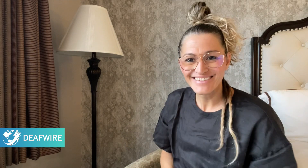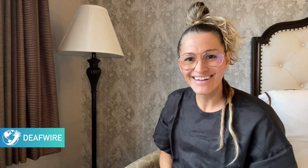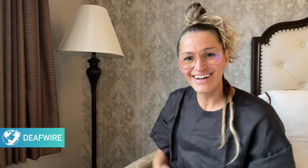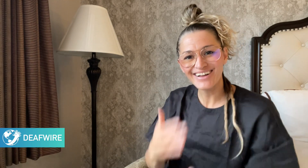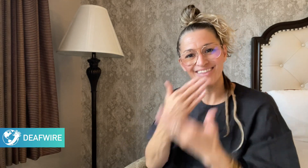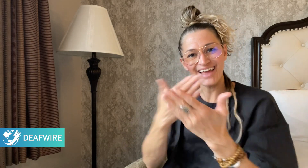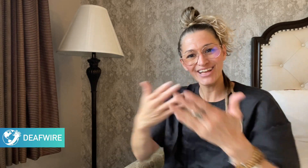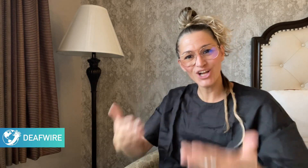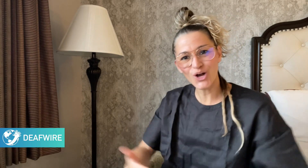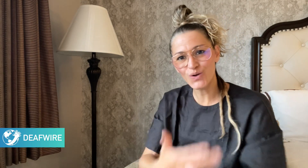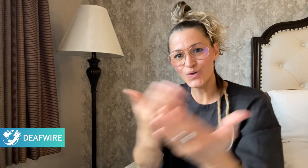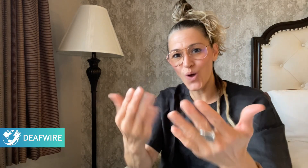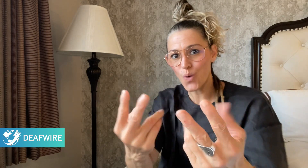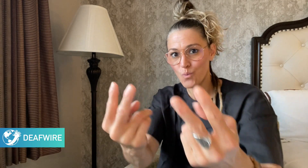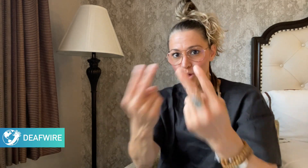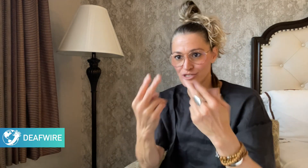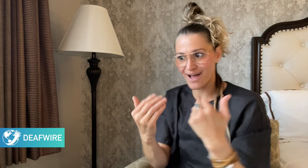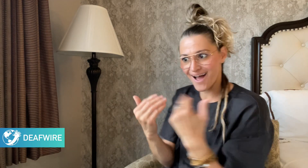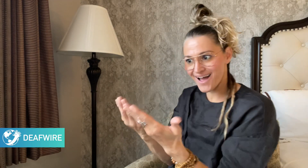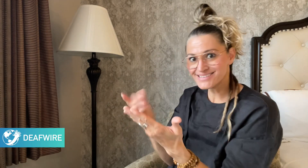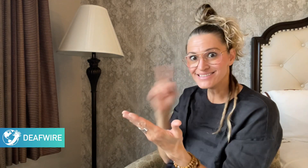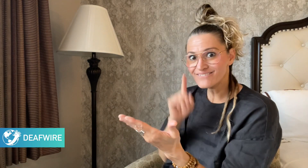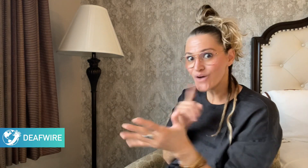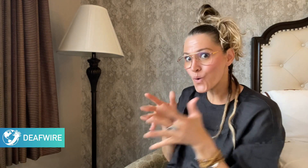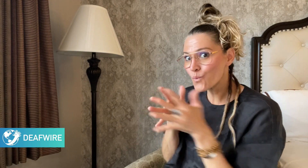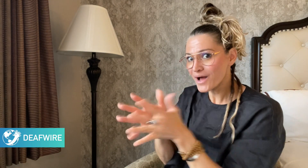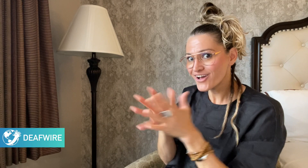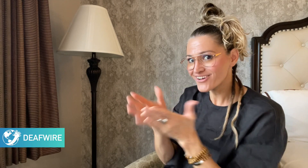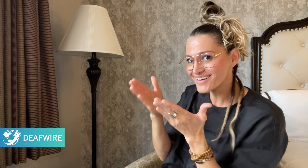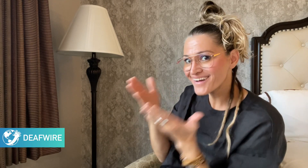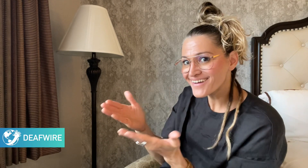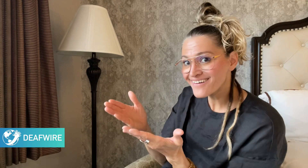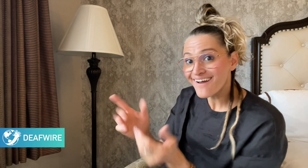Thank you for watching DeafWire!